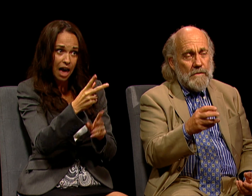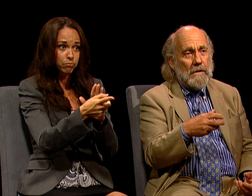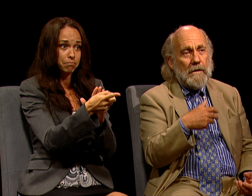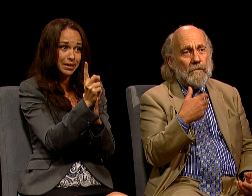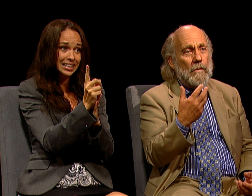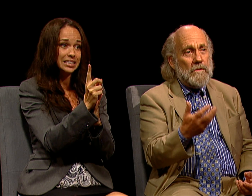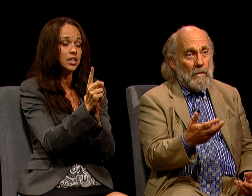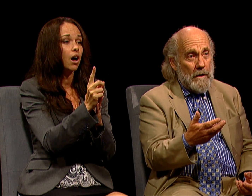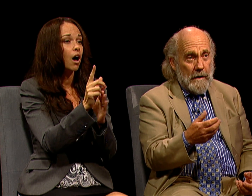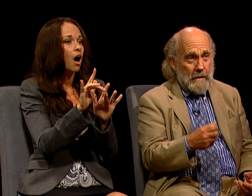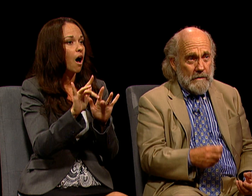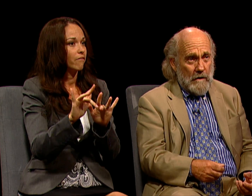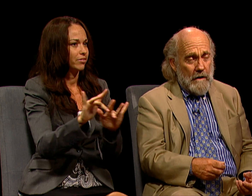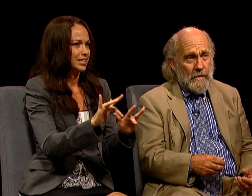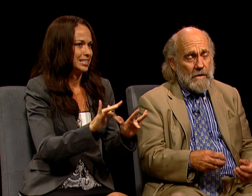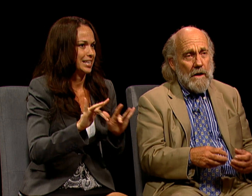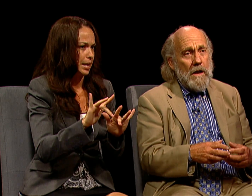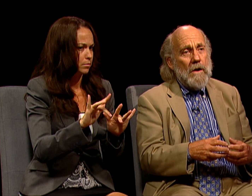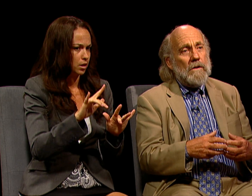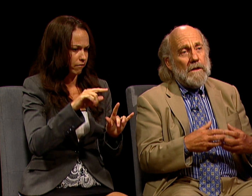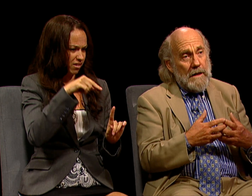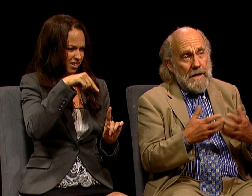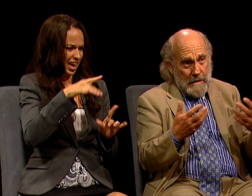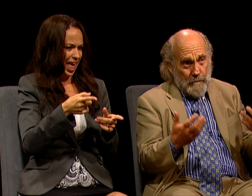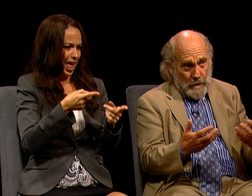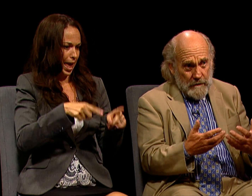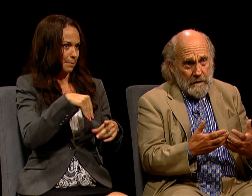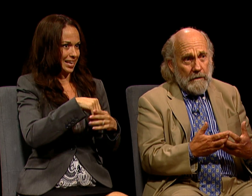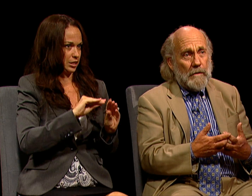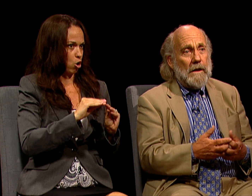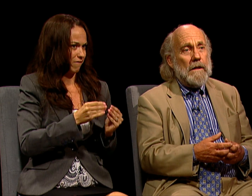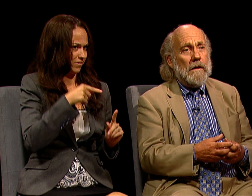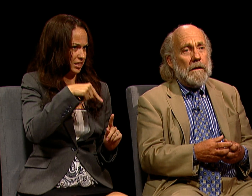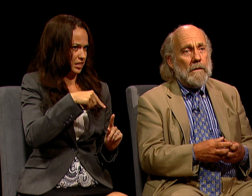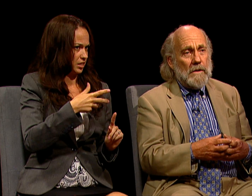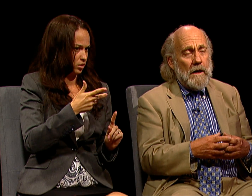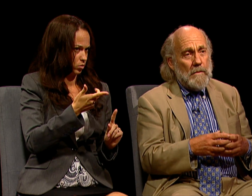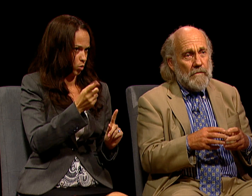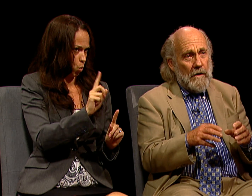OF WHAT WAS GOING ON IN HIS OFFICE? DID HE PERSONALLY BECOME INVOLVED